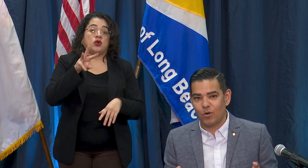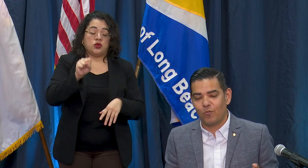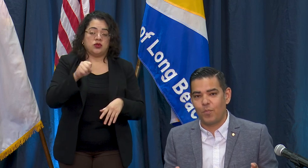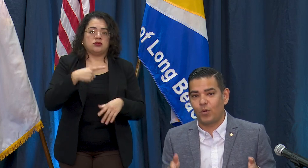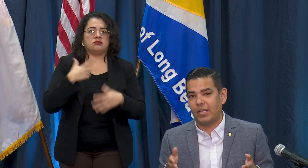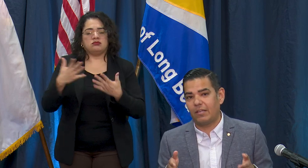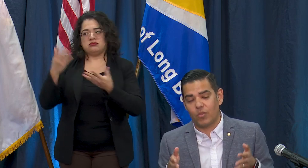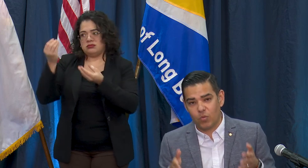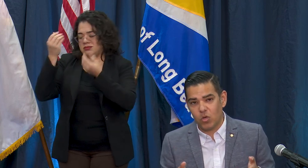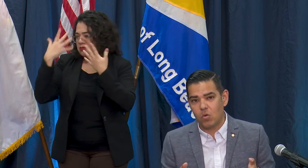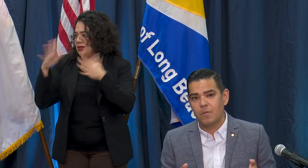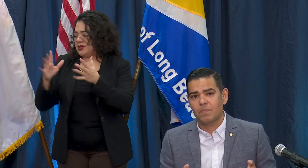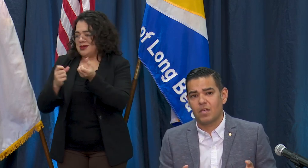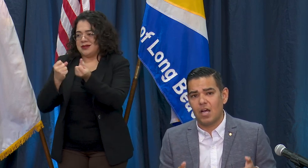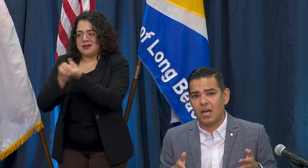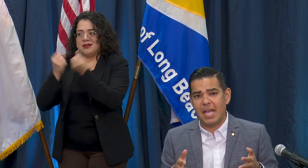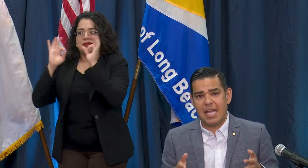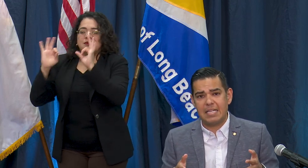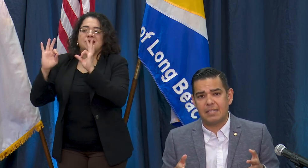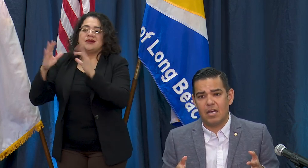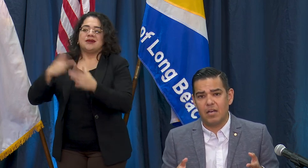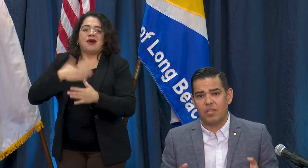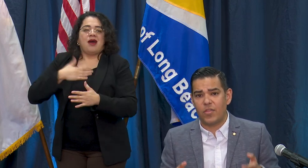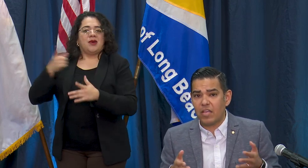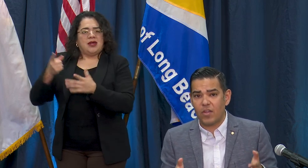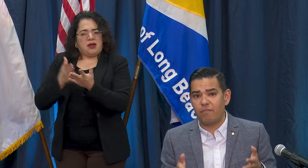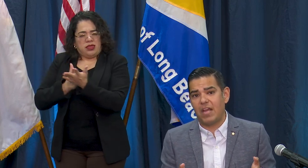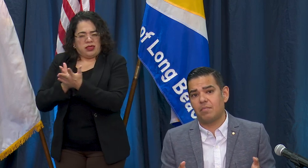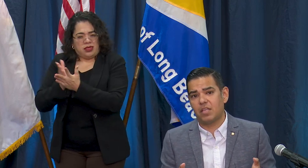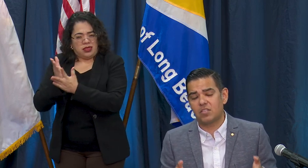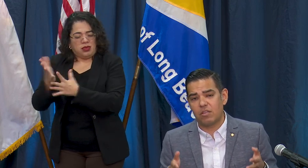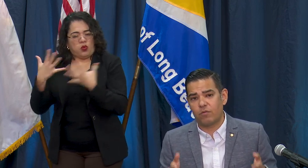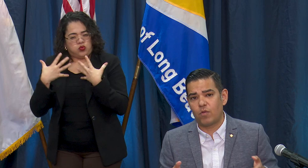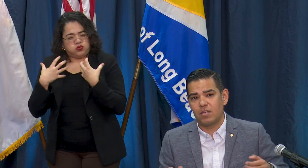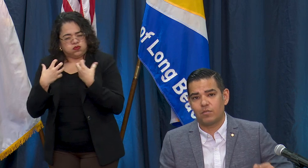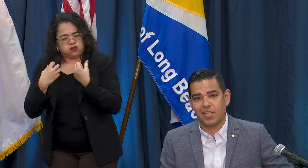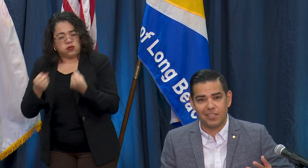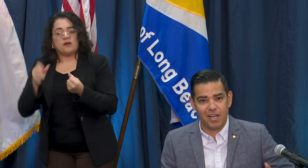pulling through and thank their families and their friends for taking